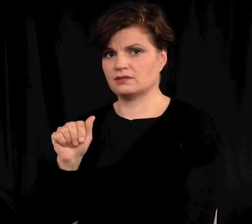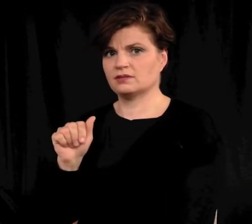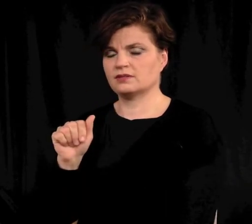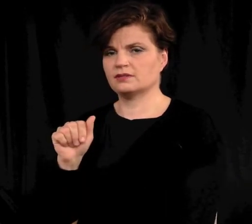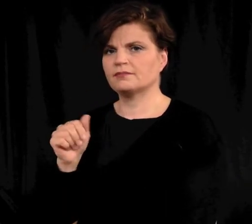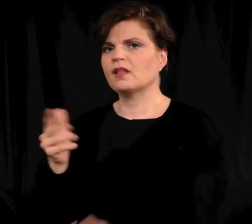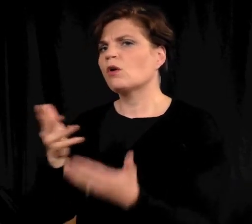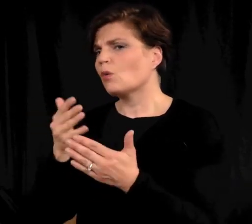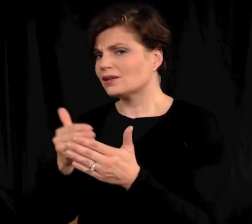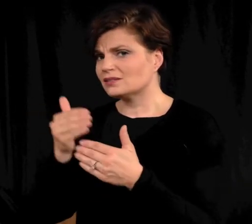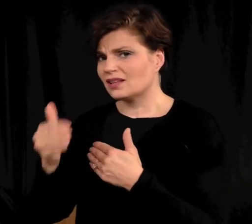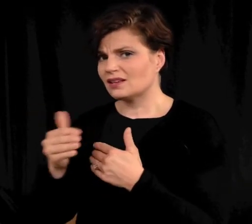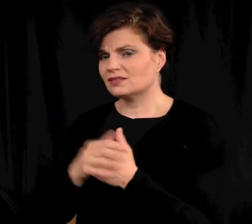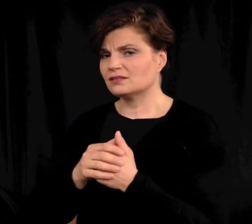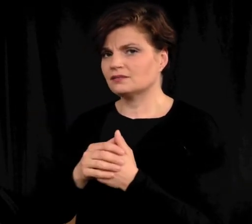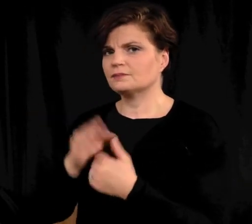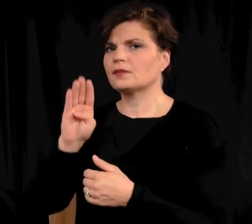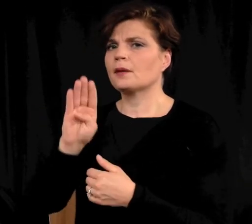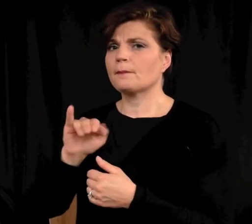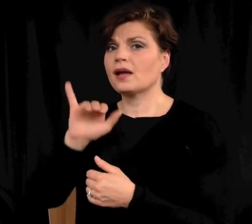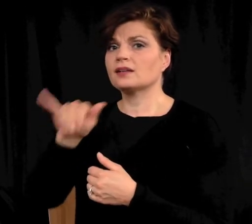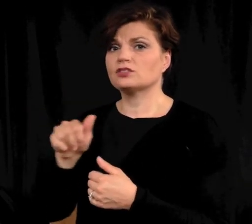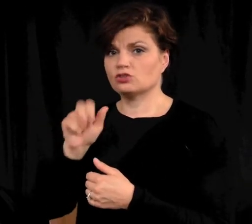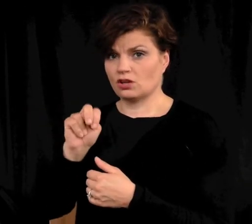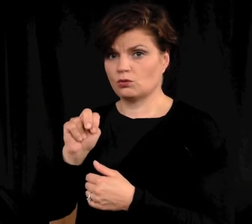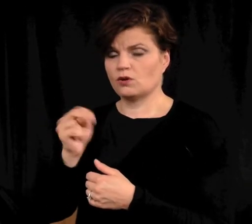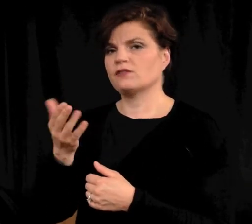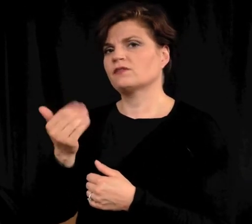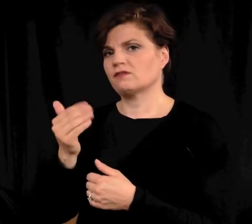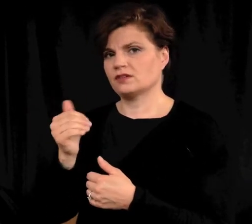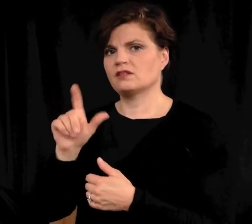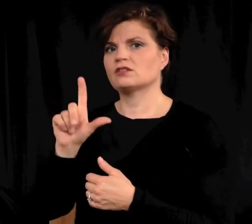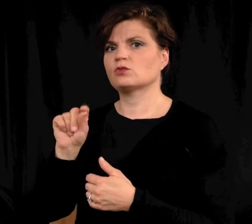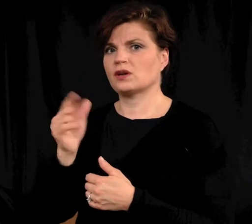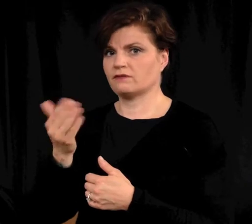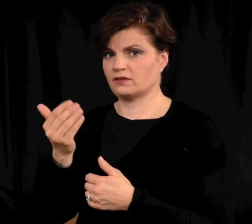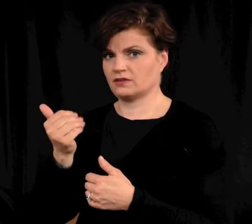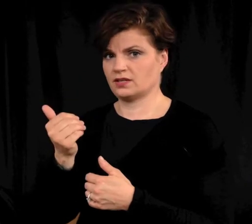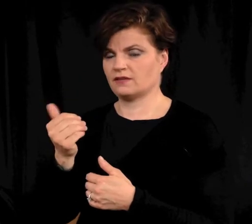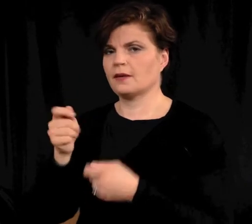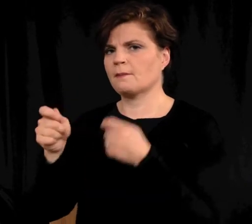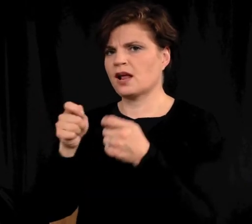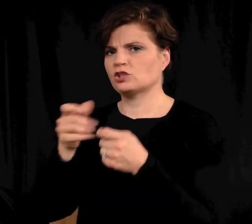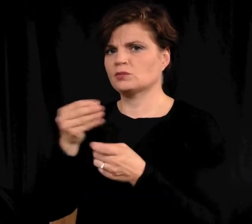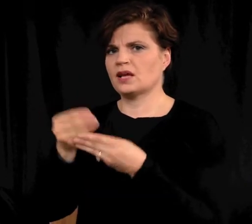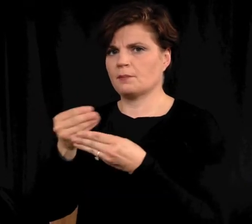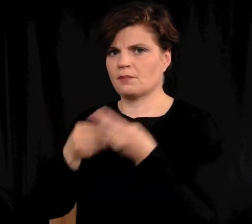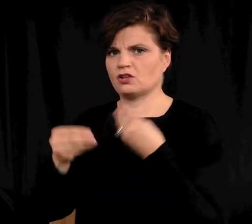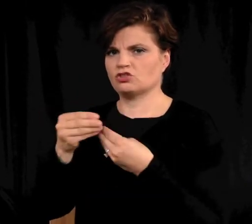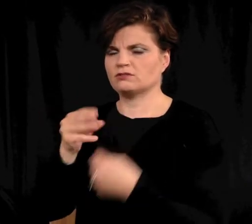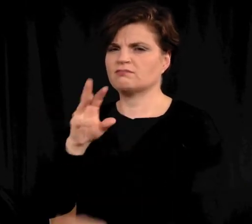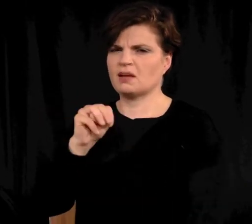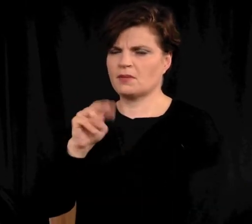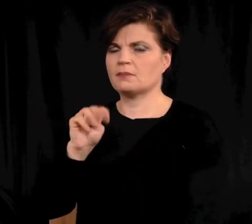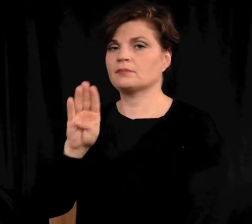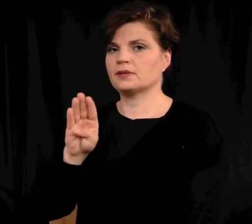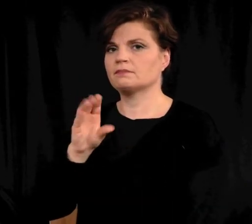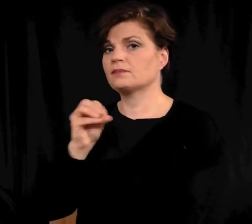What's next? By January 15, 2015, Management and Budget ("MMB")